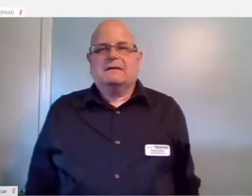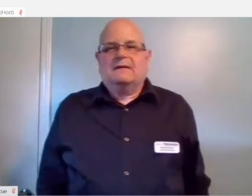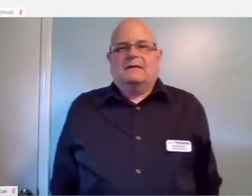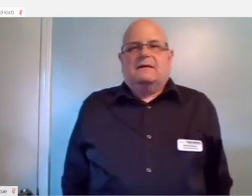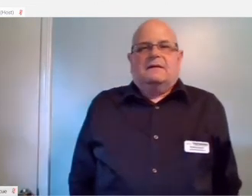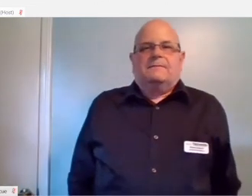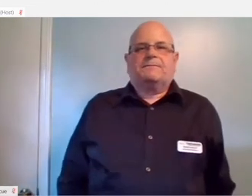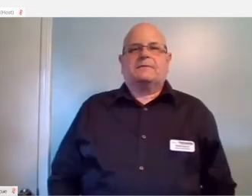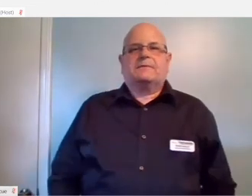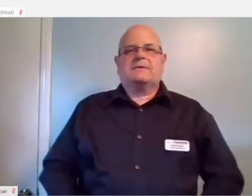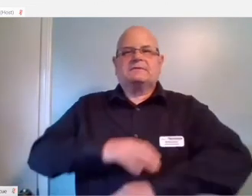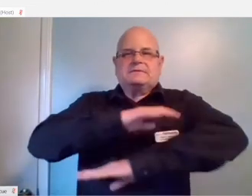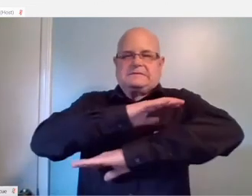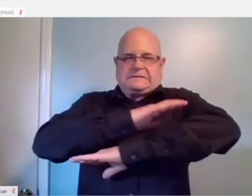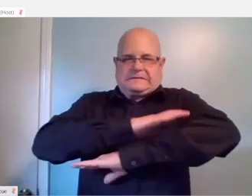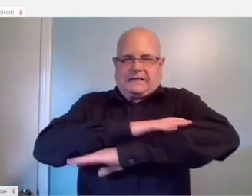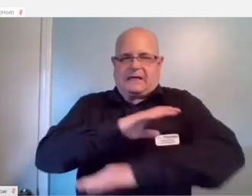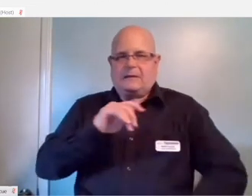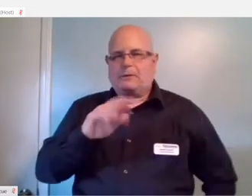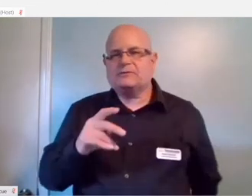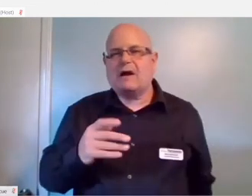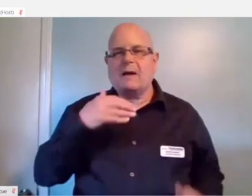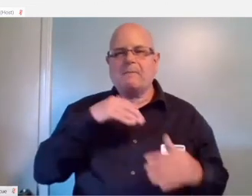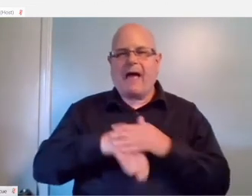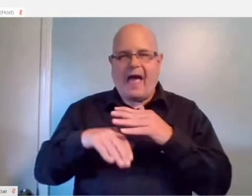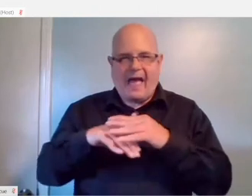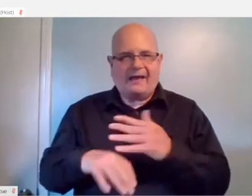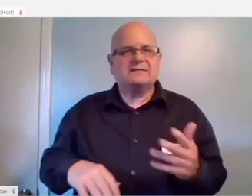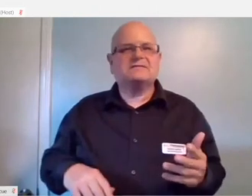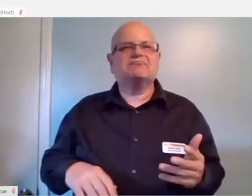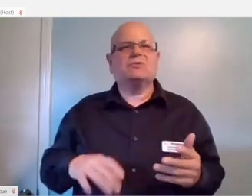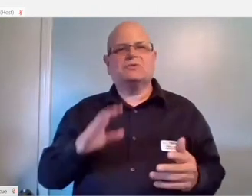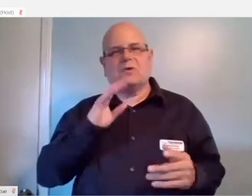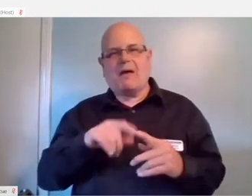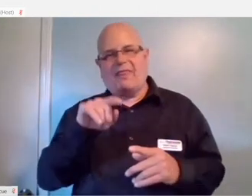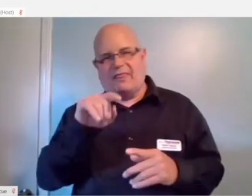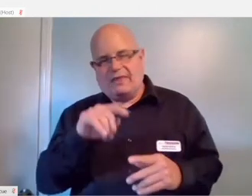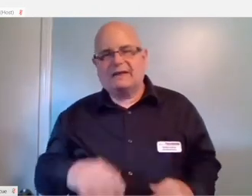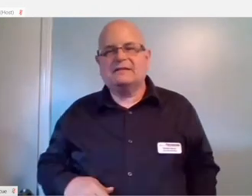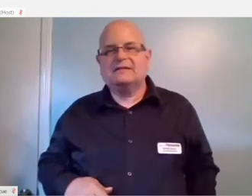Tabletop accessibilities solutions. I wanted to mention real quick table top simulator.